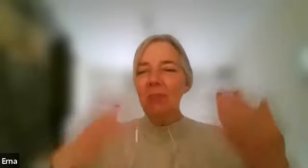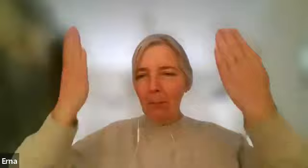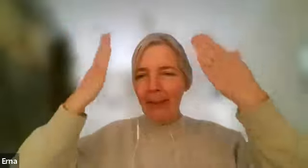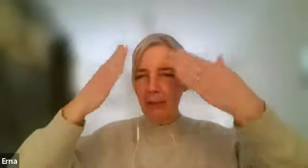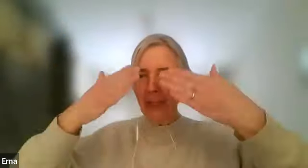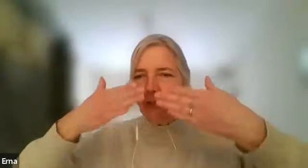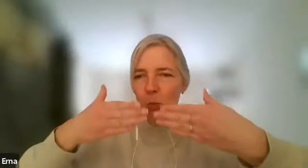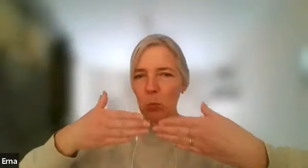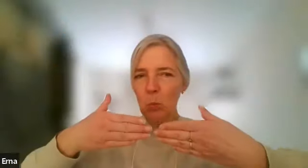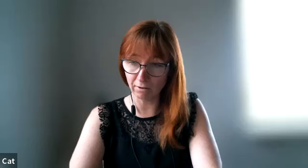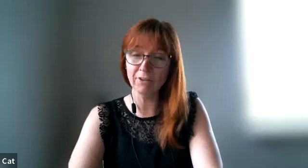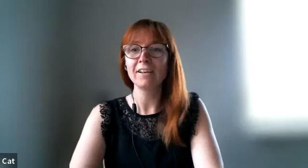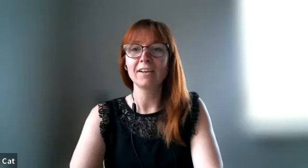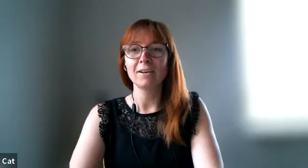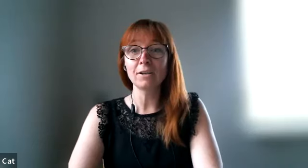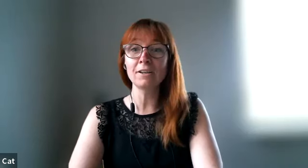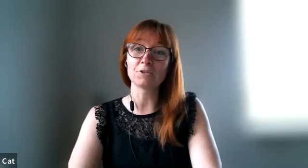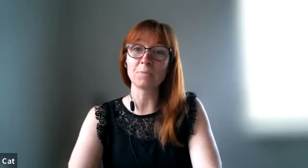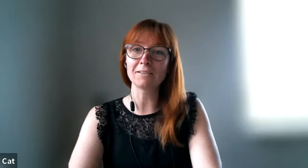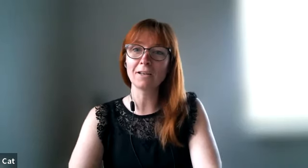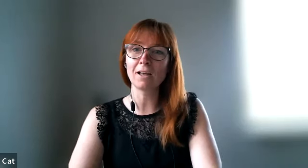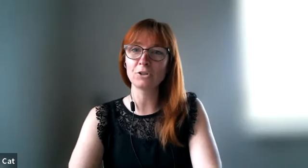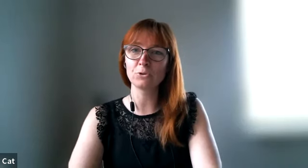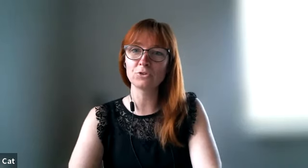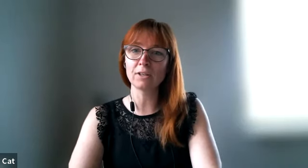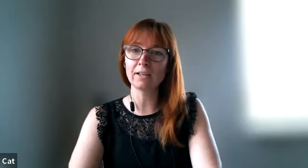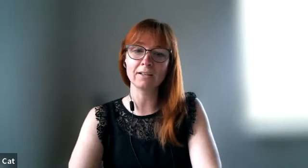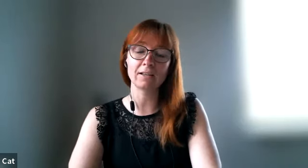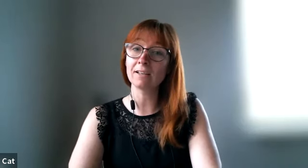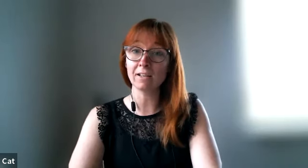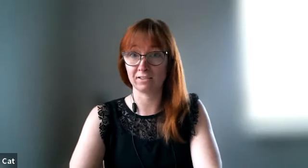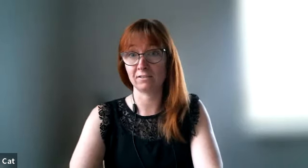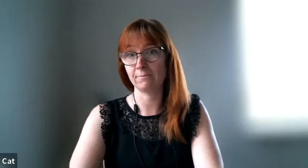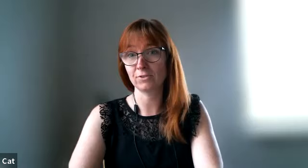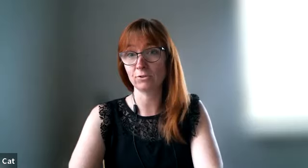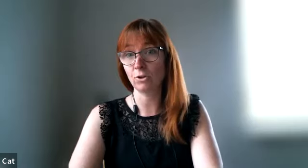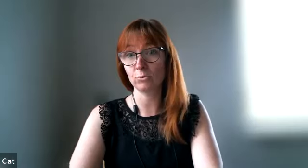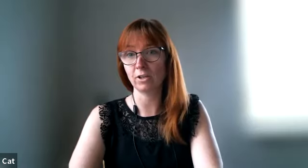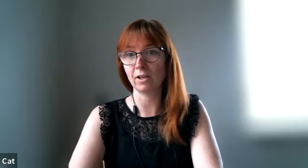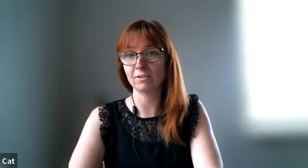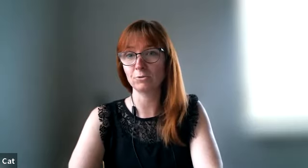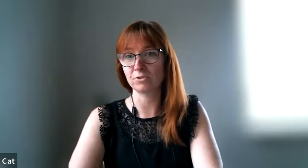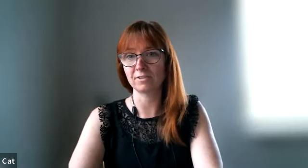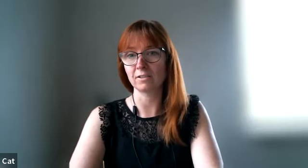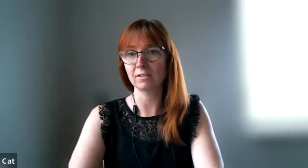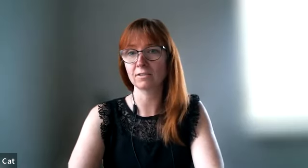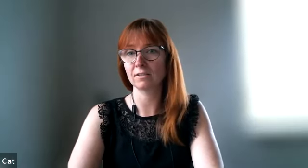it's the american way love english men use an ns so don't uh don't use the sea it's a